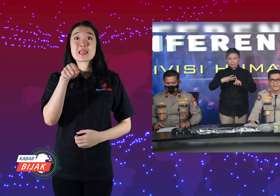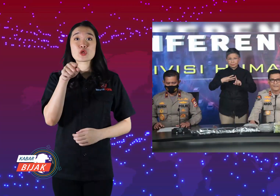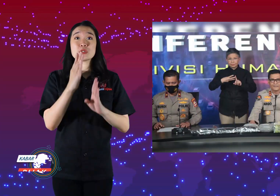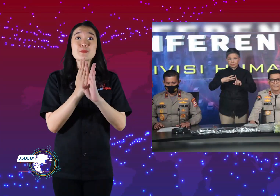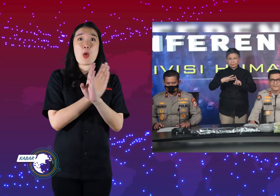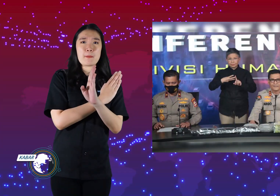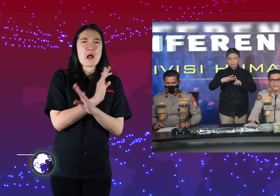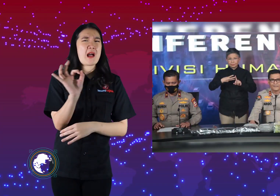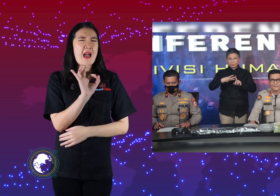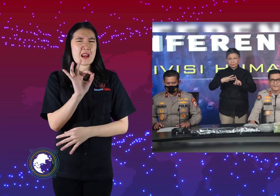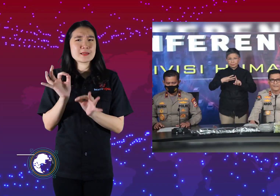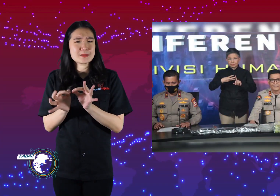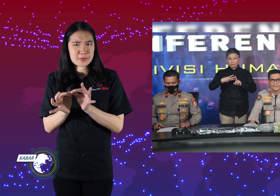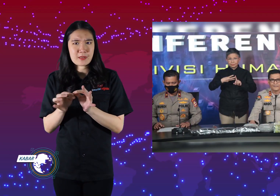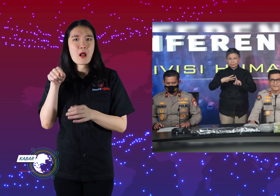Previously, JBI was not provided.